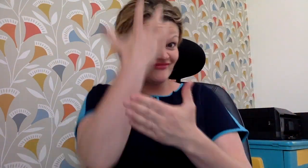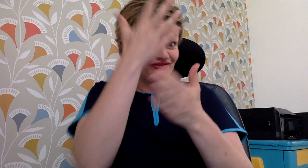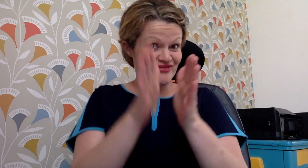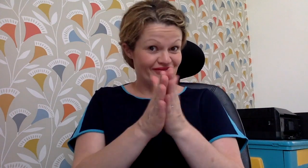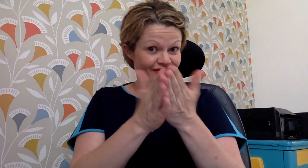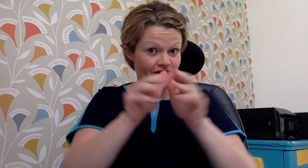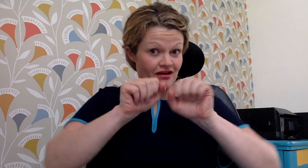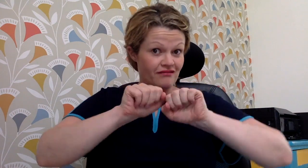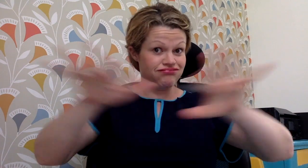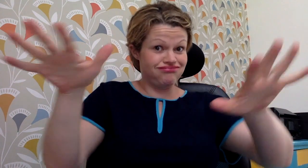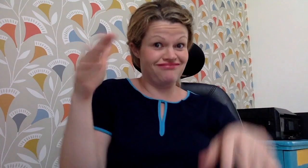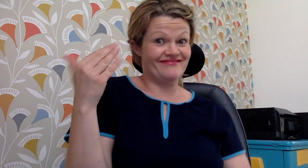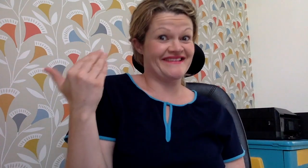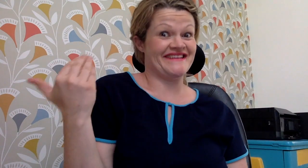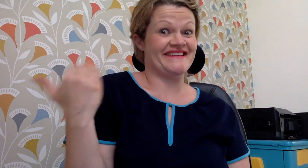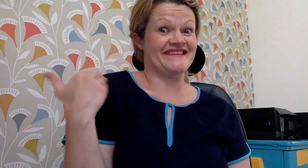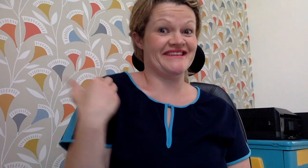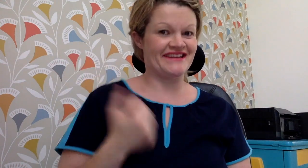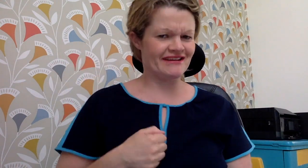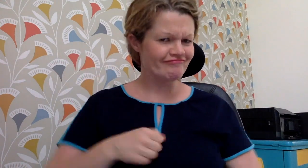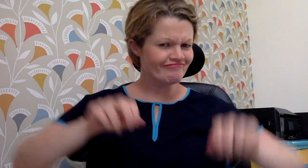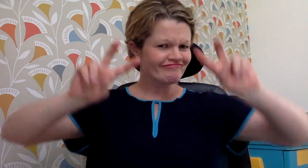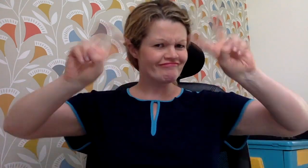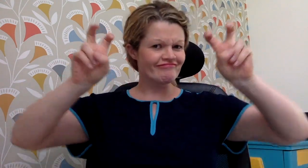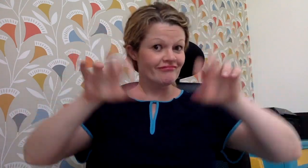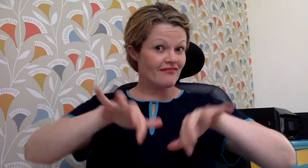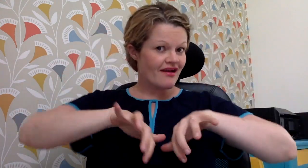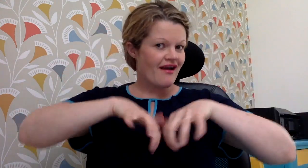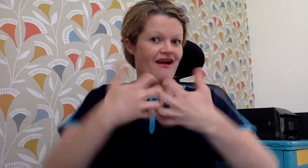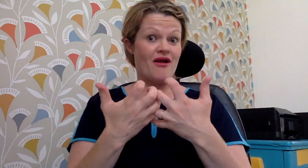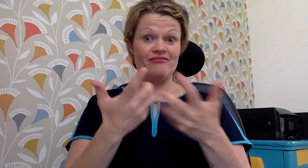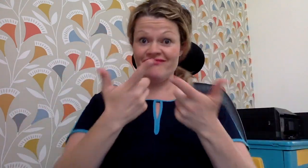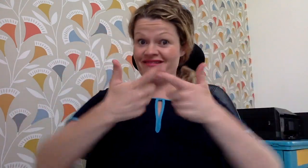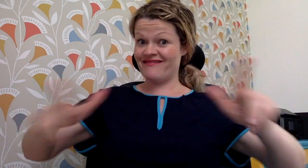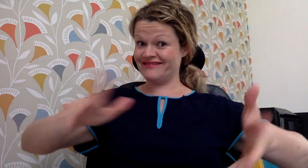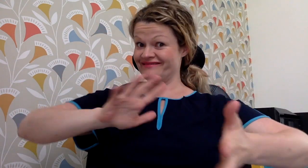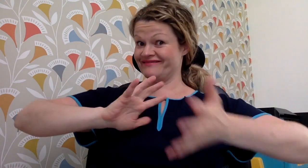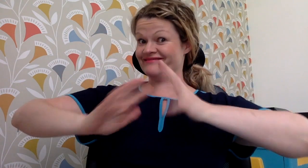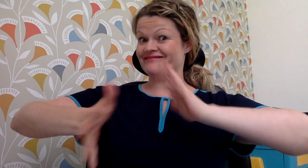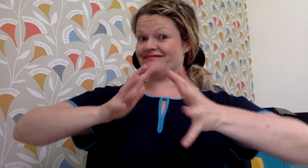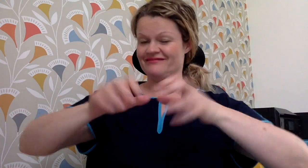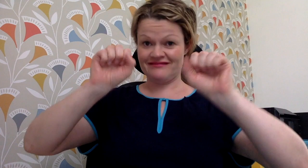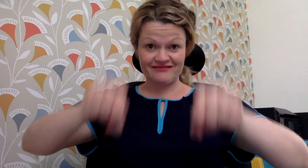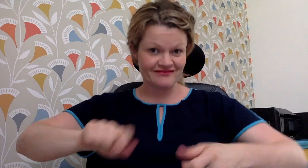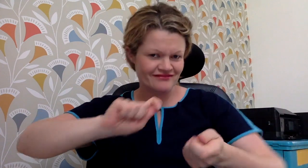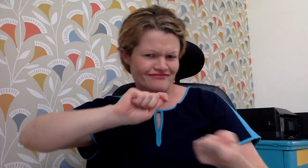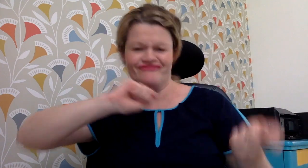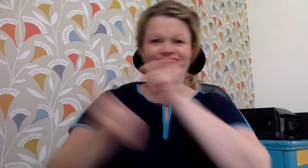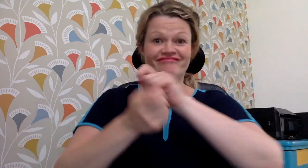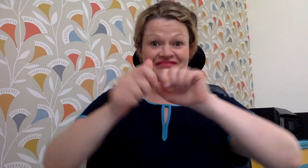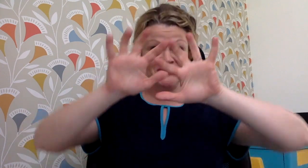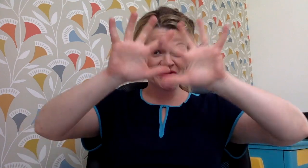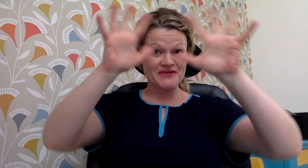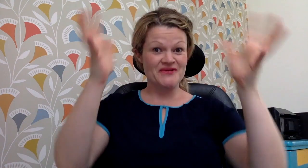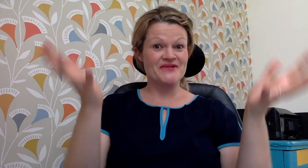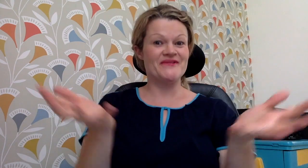A new book has been published recently "Sign Language Can Change the World"